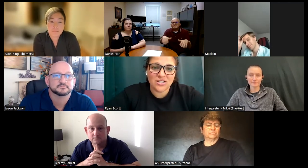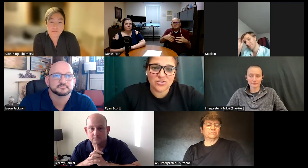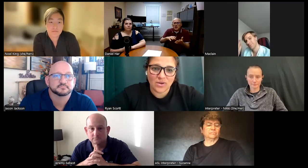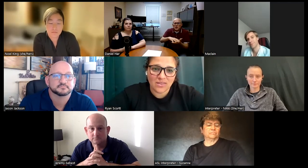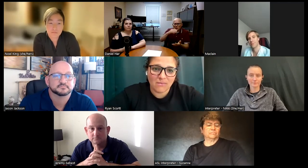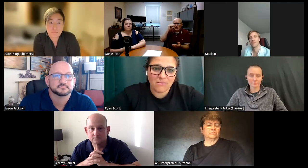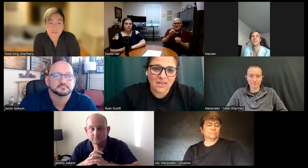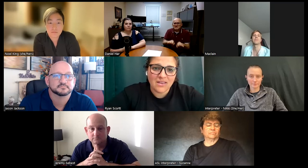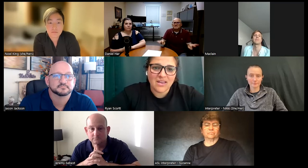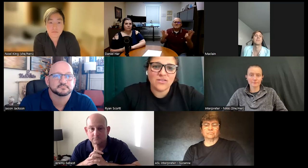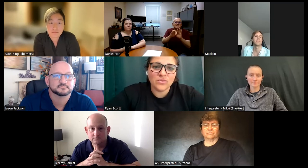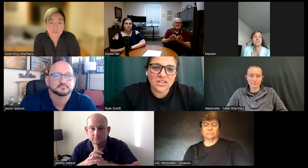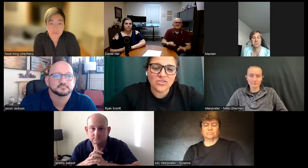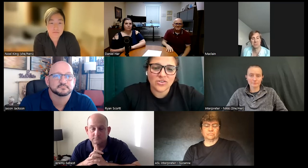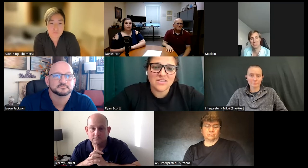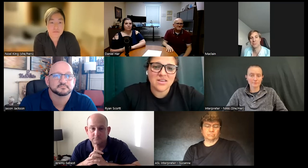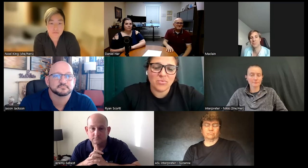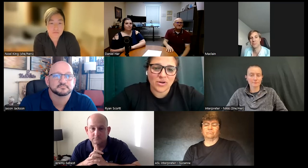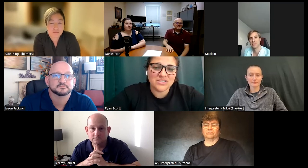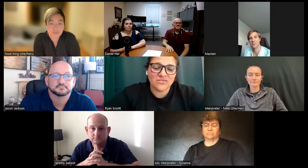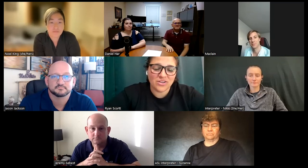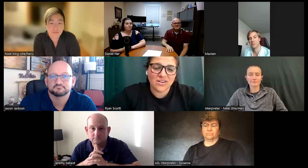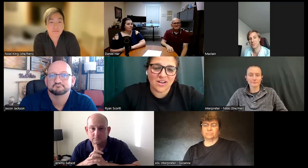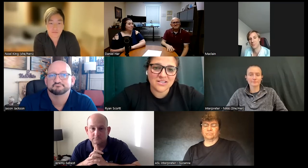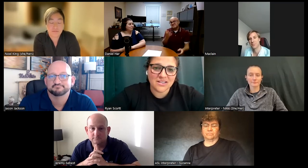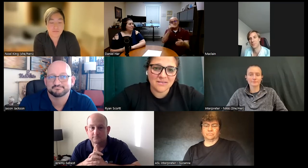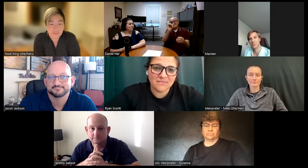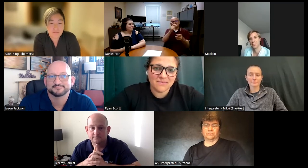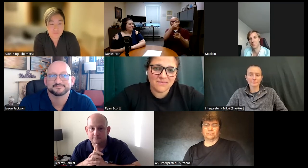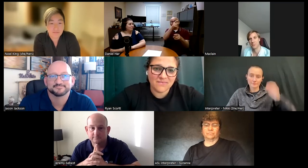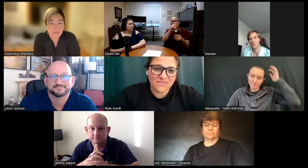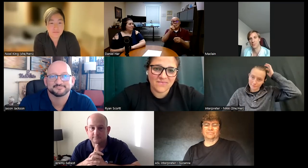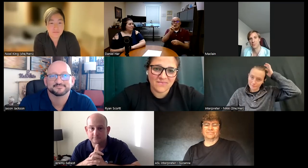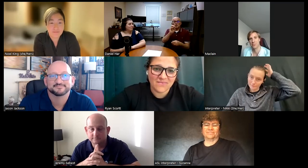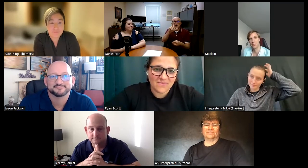I enjoy them and really learning the importance of curiosity